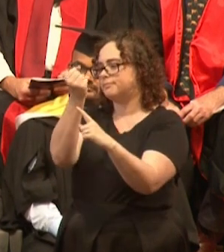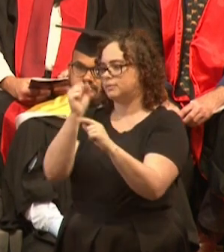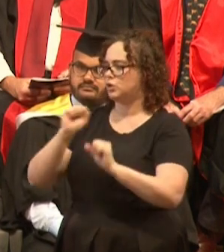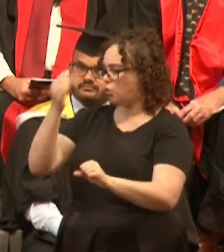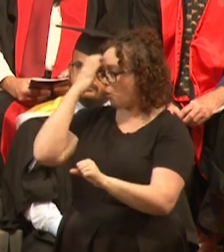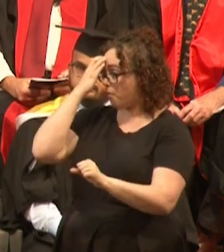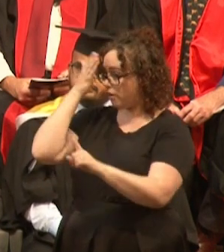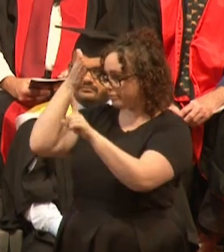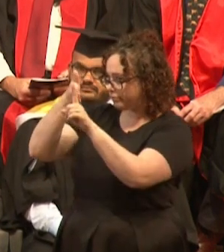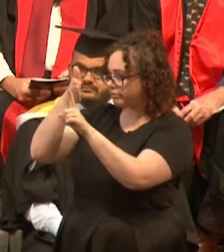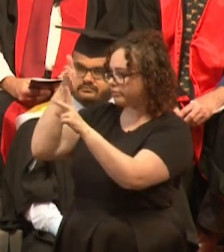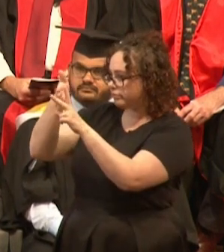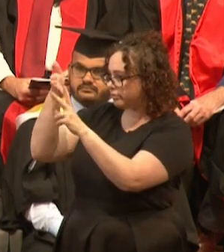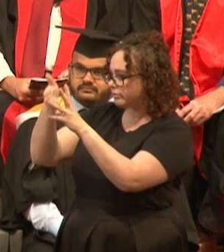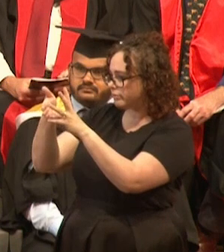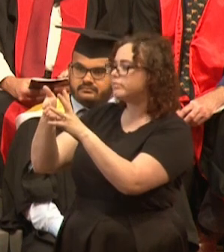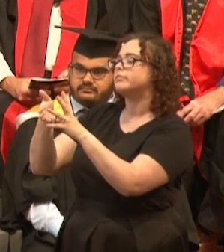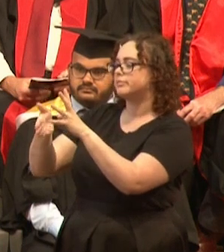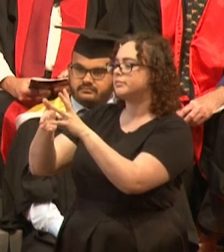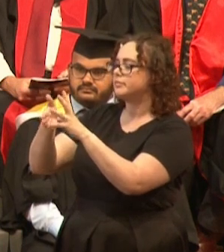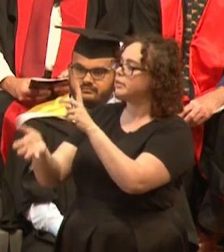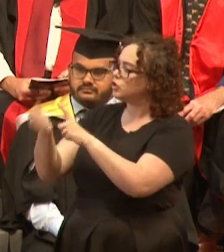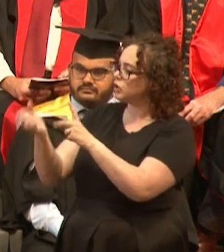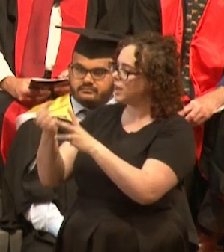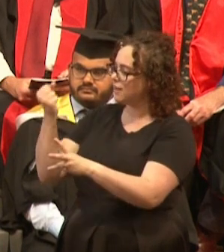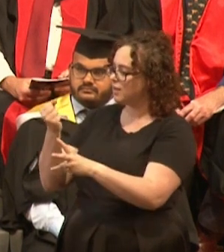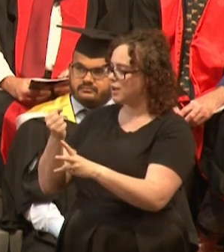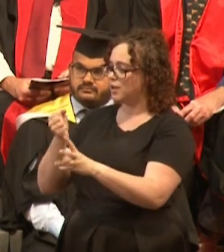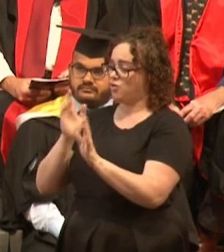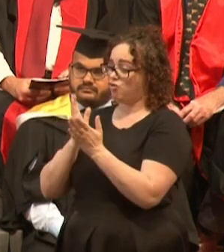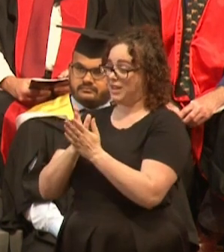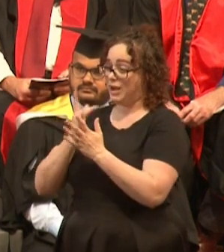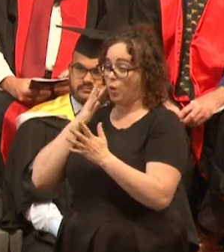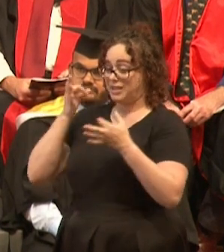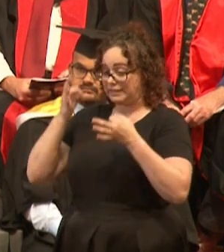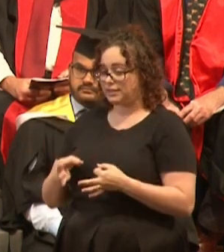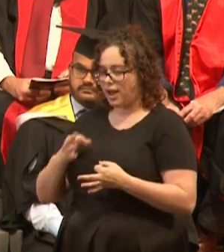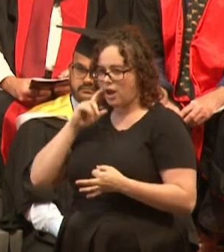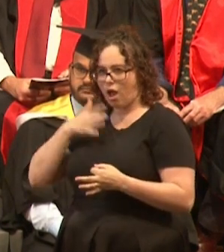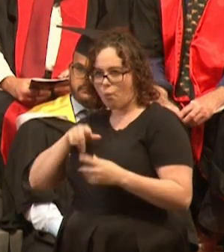just deciding to do it gets you half way there, daring to try, so try.